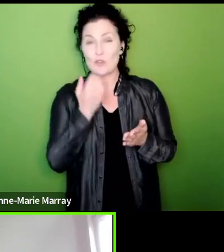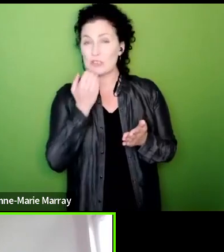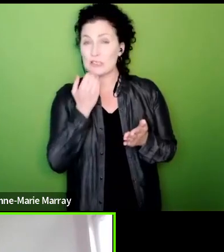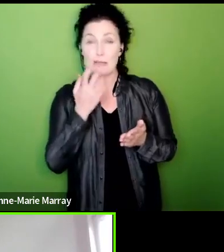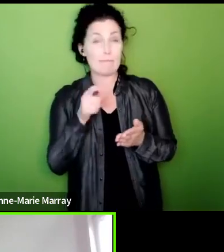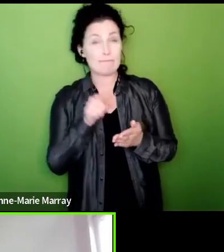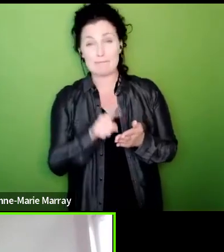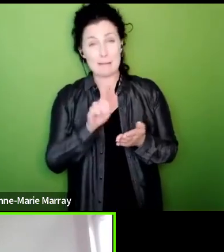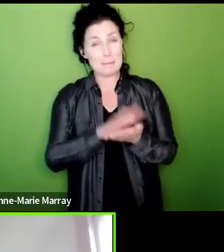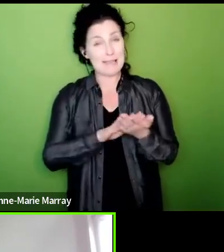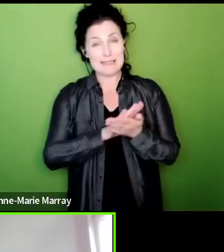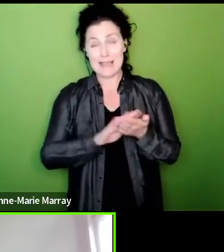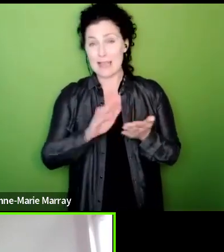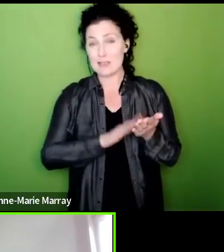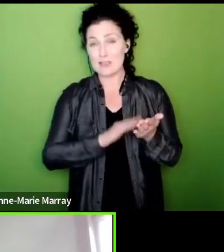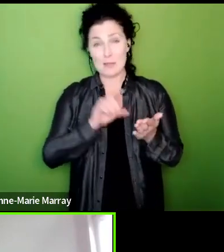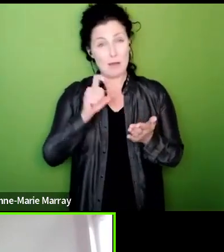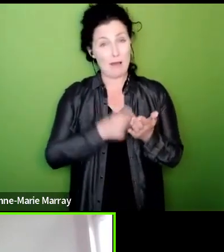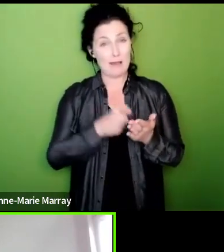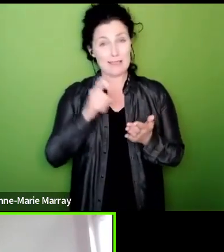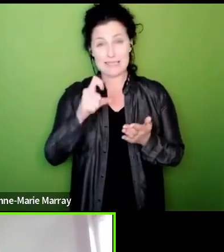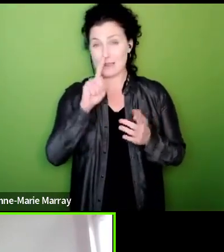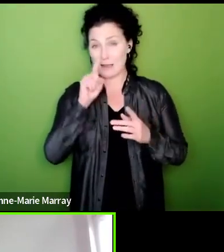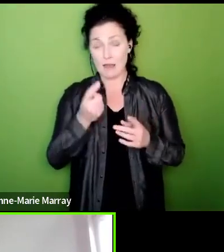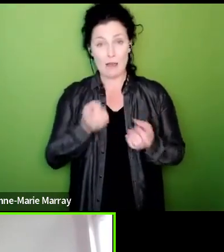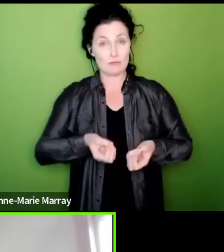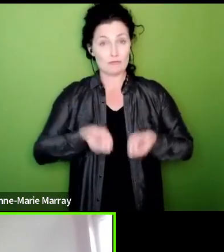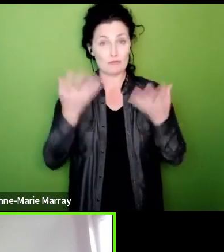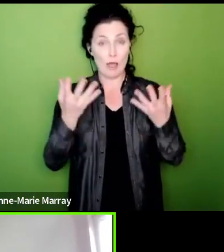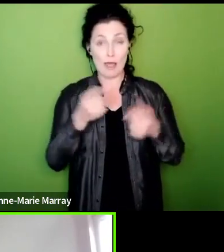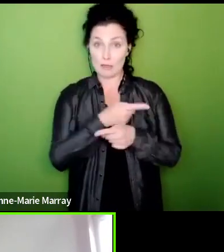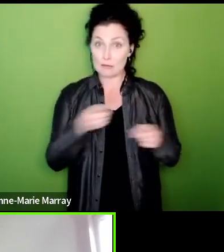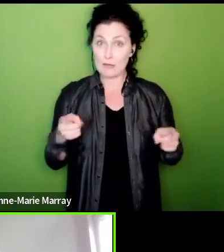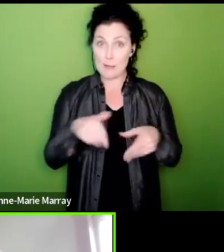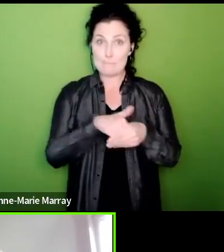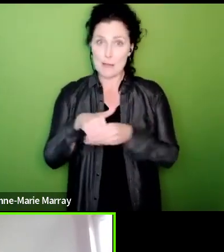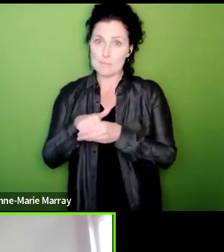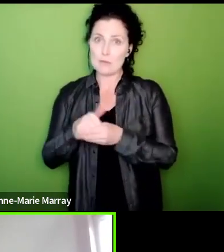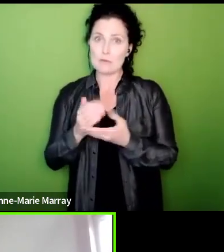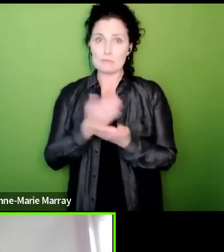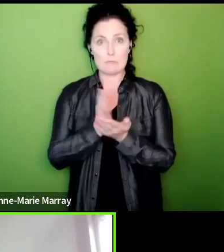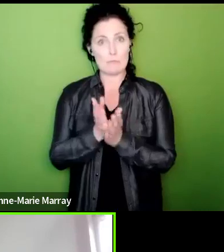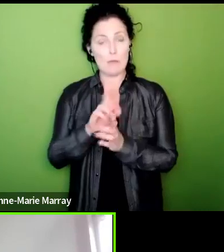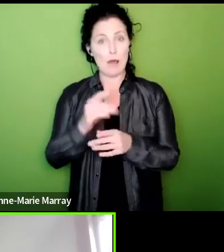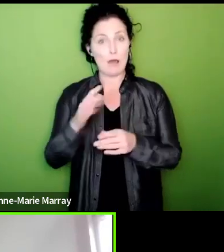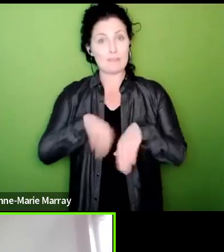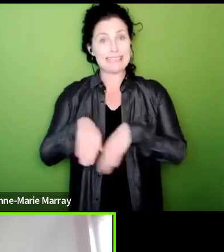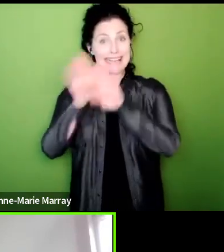and that does mean that whilst very much HMRC members are part of the national campaign they